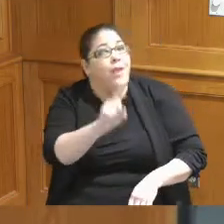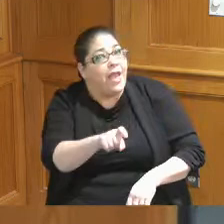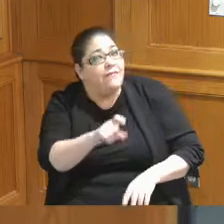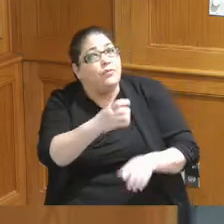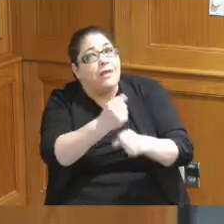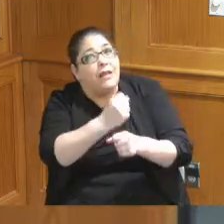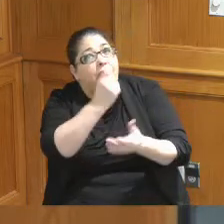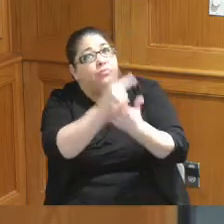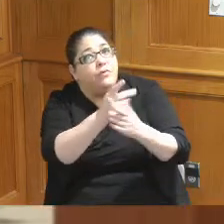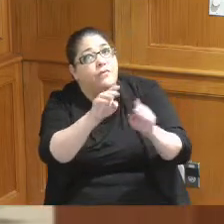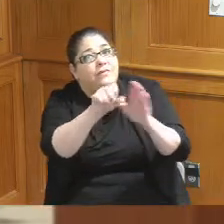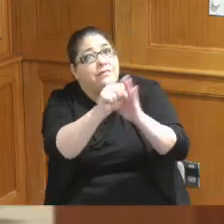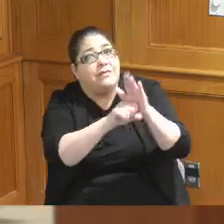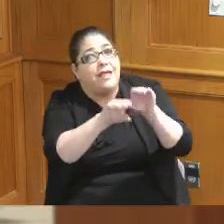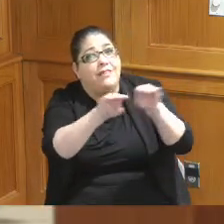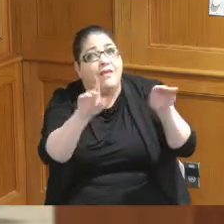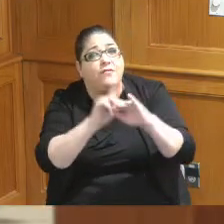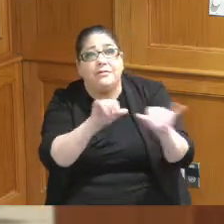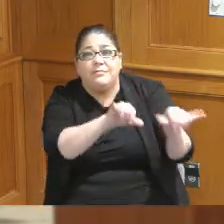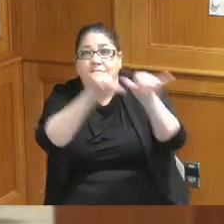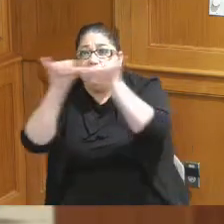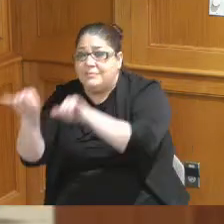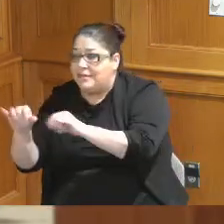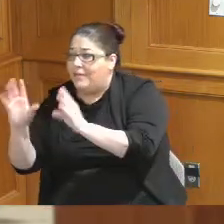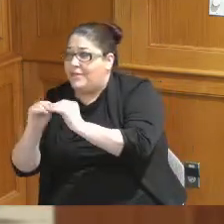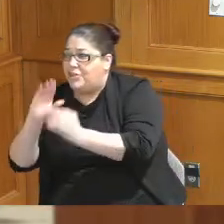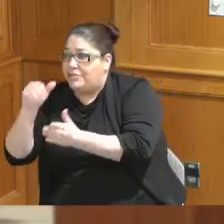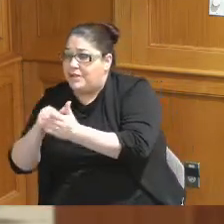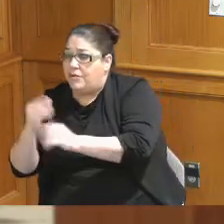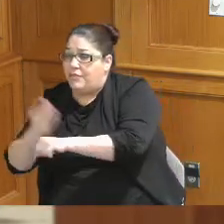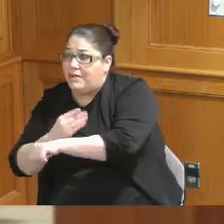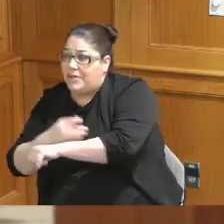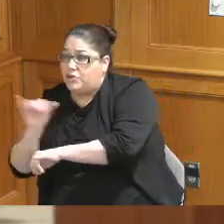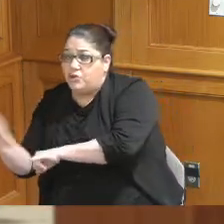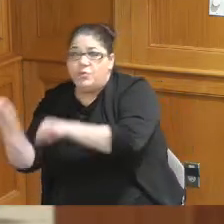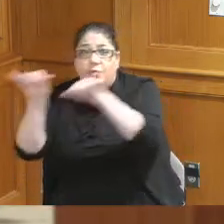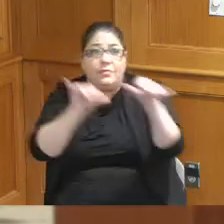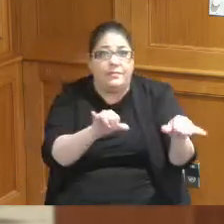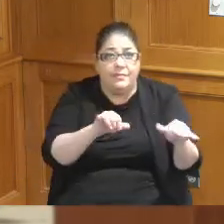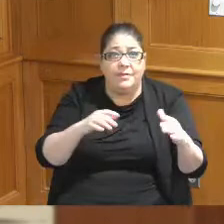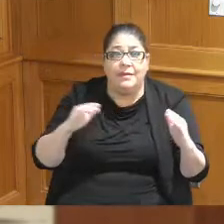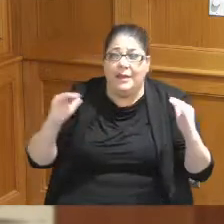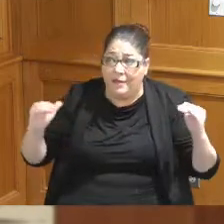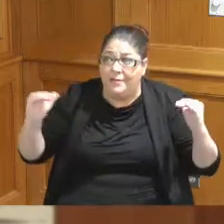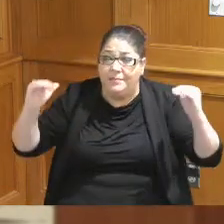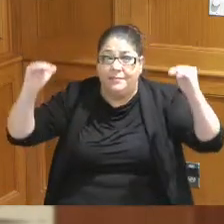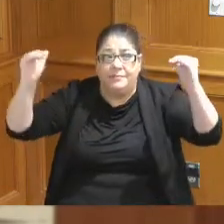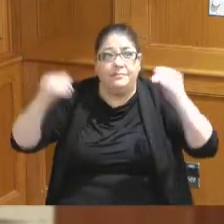it approved at the state level for the convention center renovation right so I'm sorry I wish I